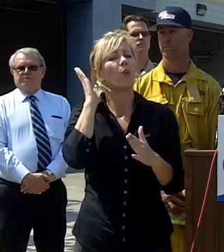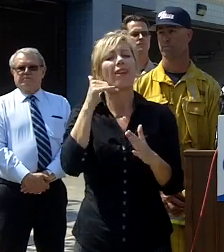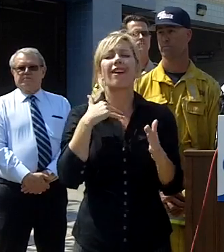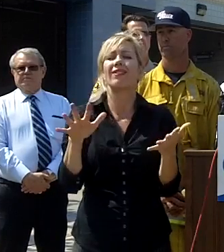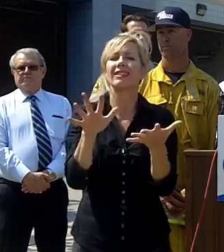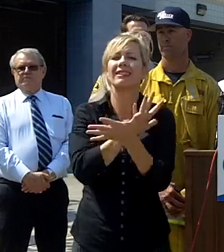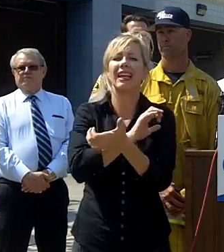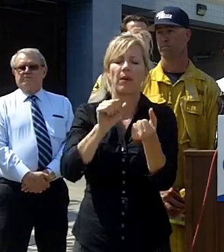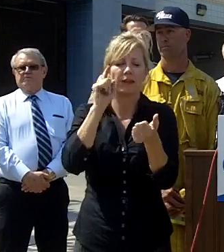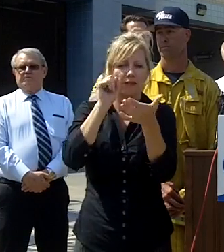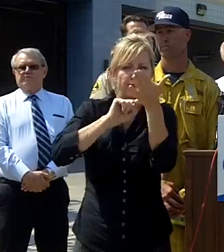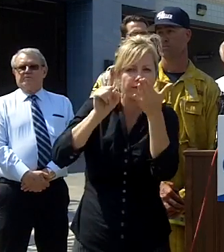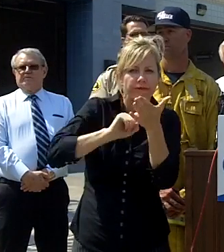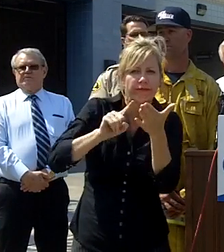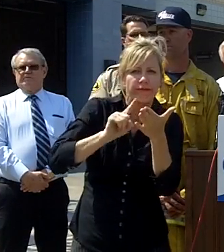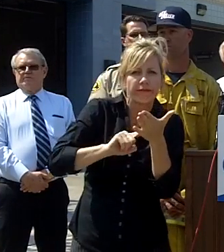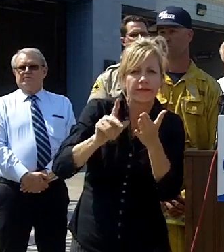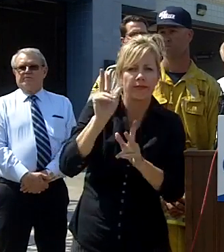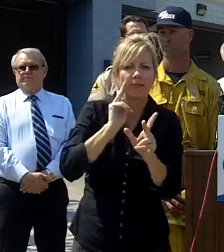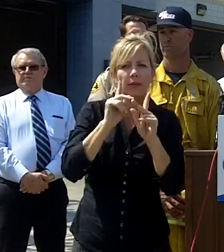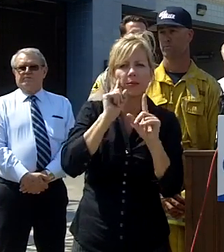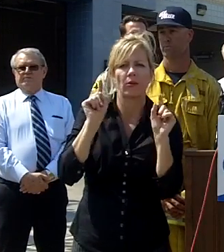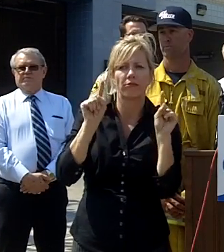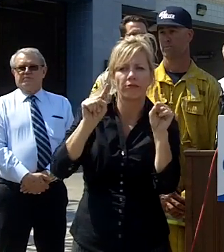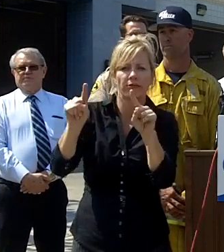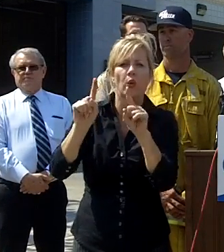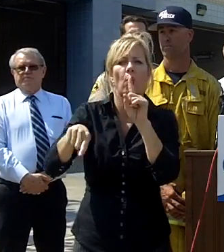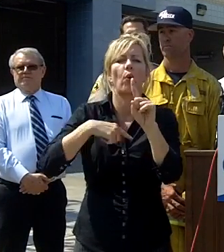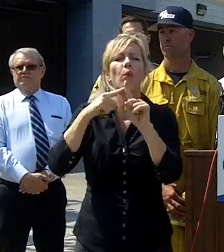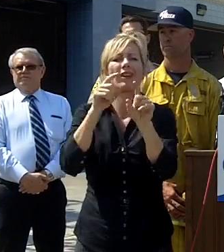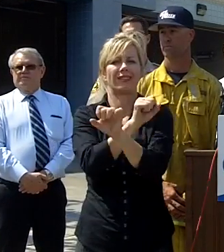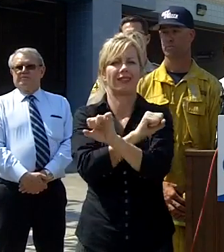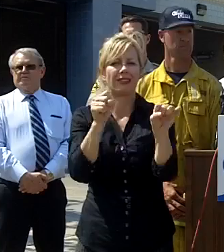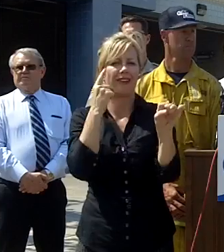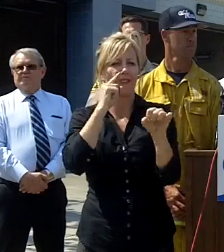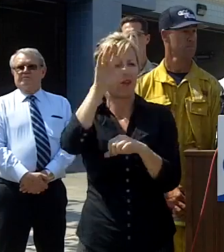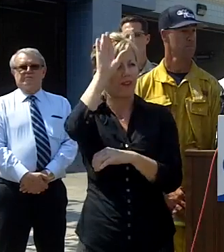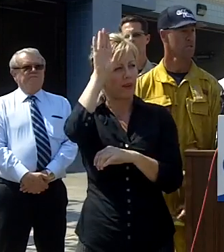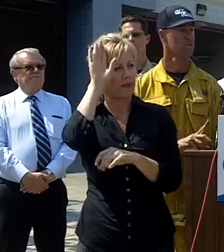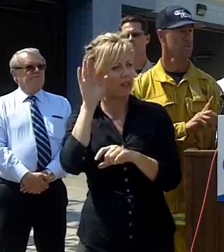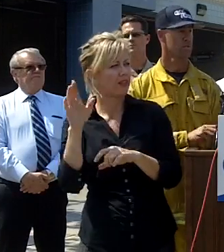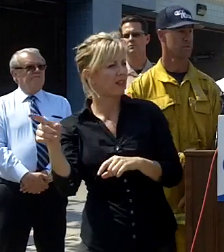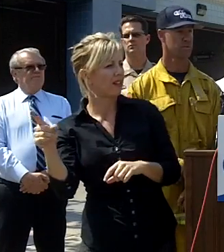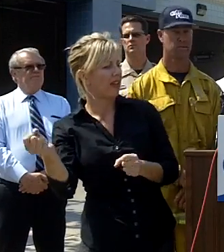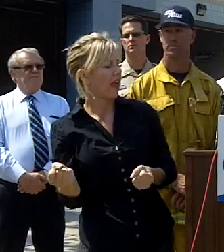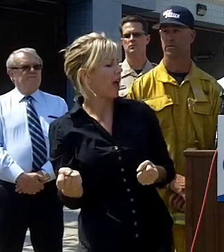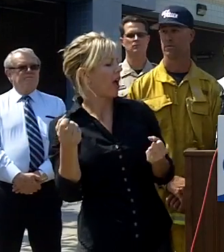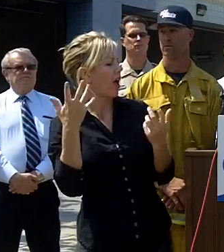gets a little cooler and we get more than fire put out sorry them over a hundred and fifty